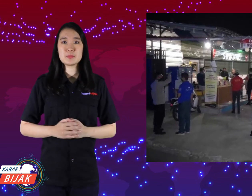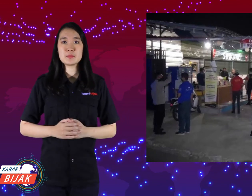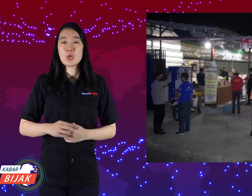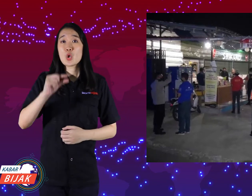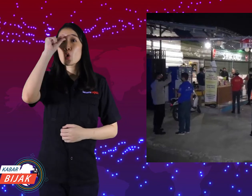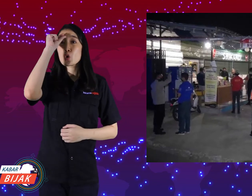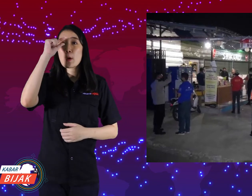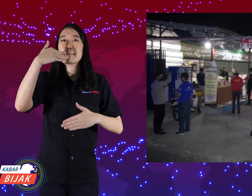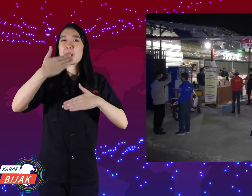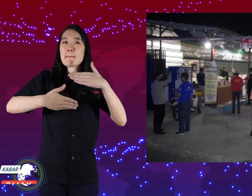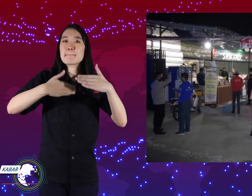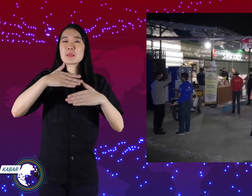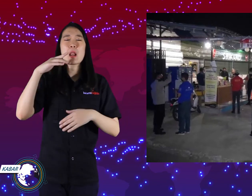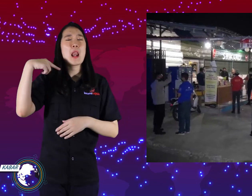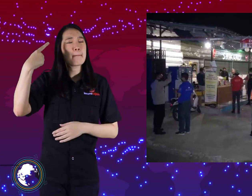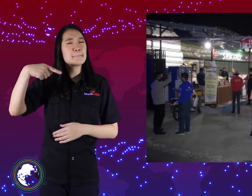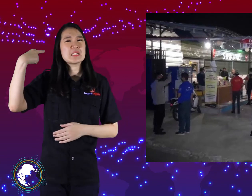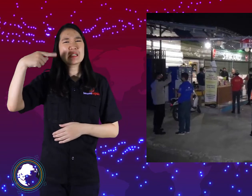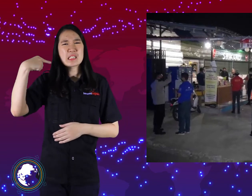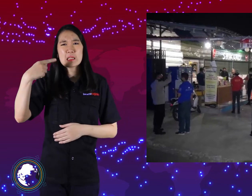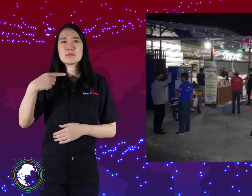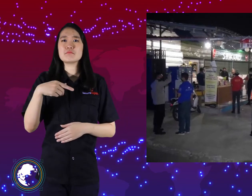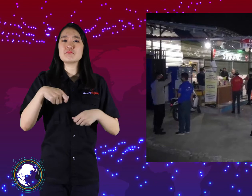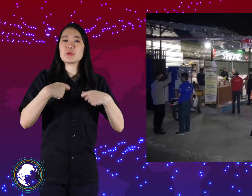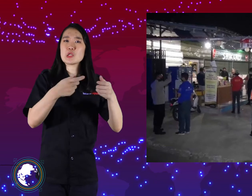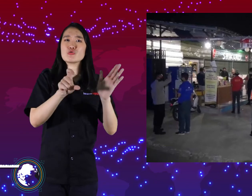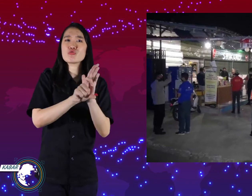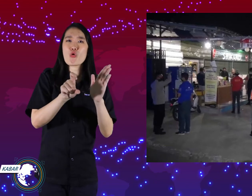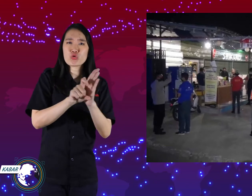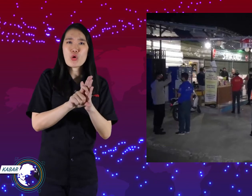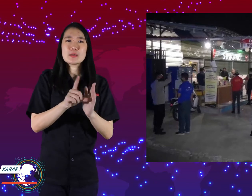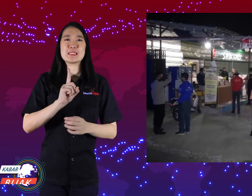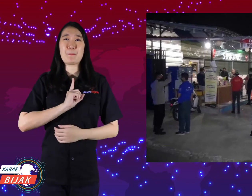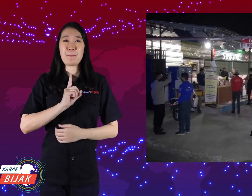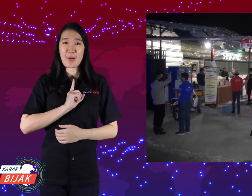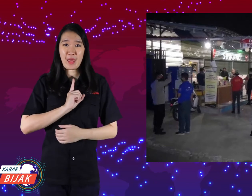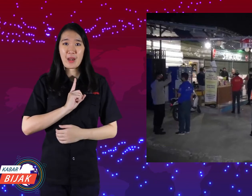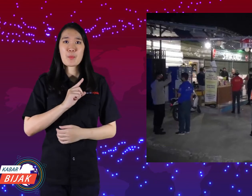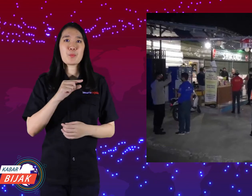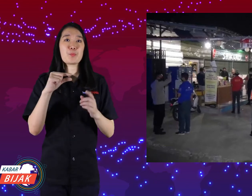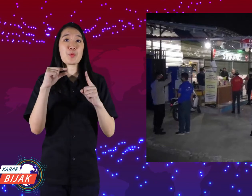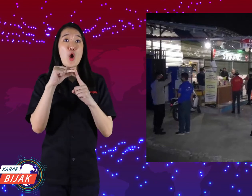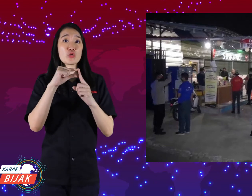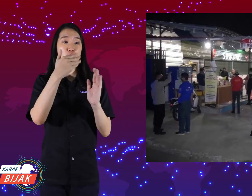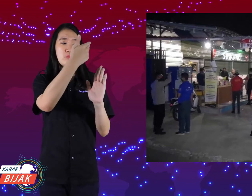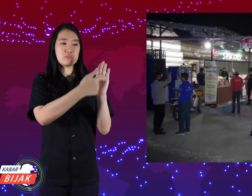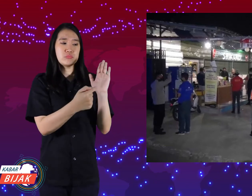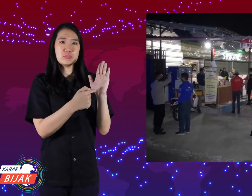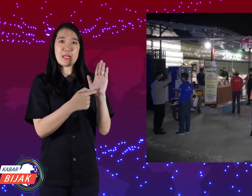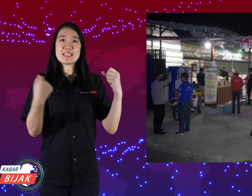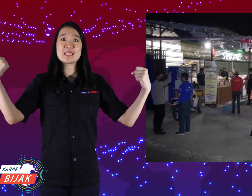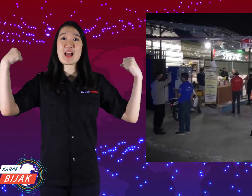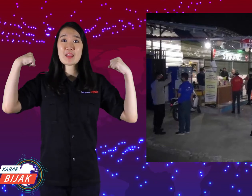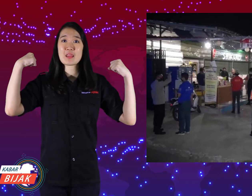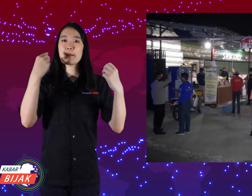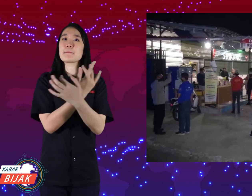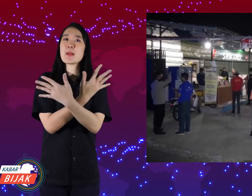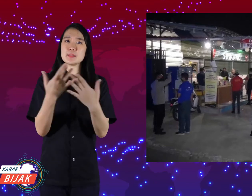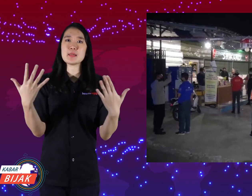to get involved more often gives examples of discipline in implementing health protocols to the public.